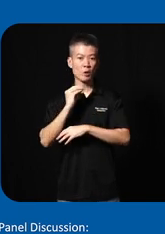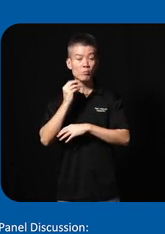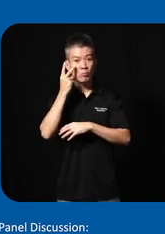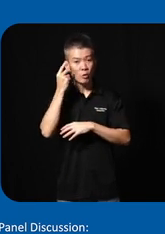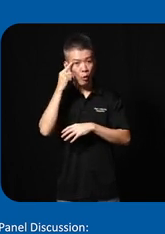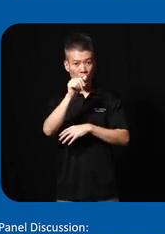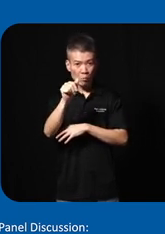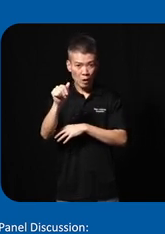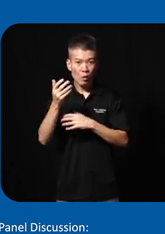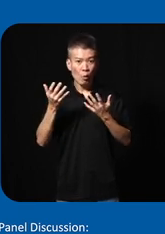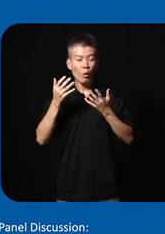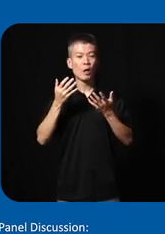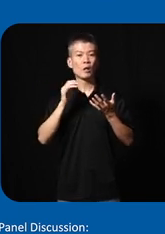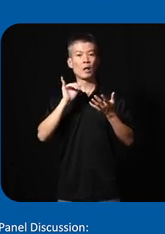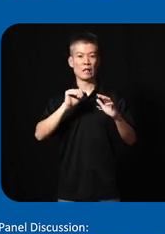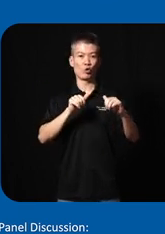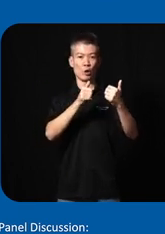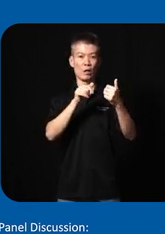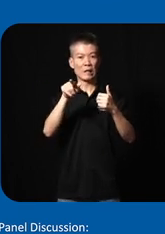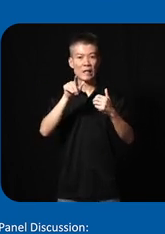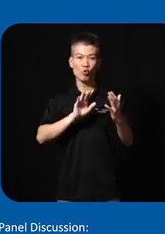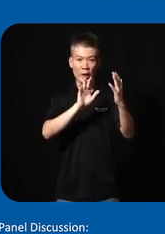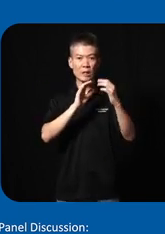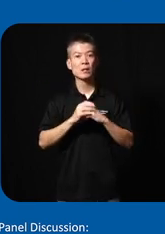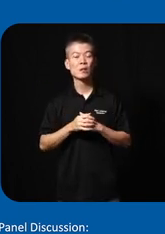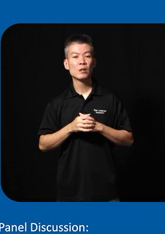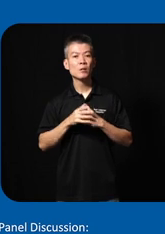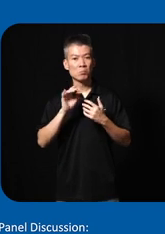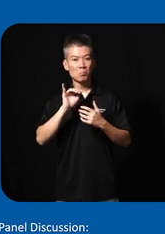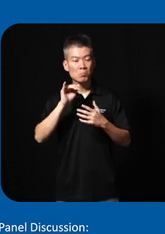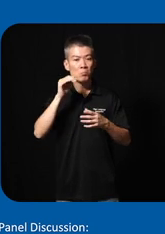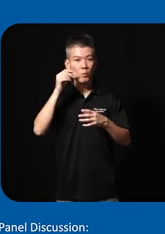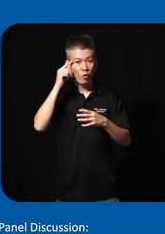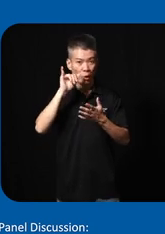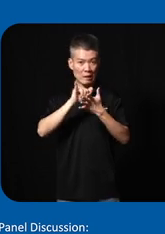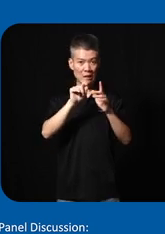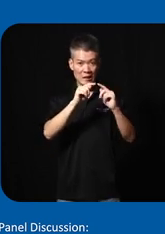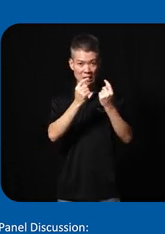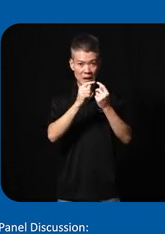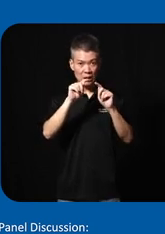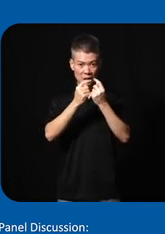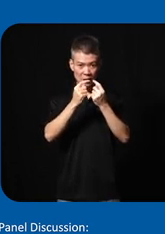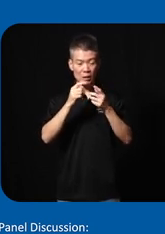for themselves what were the challenges that they face in particular for this team team Midas will